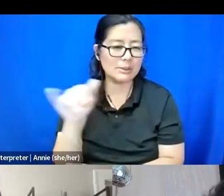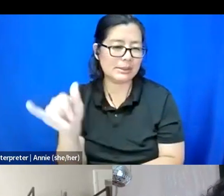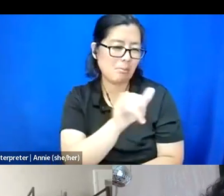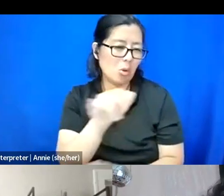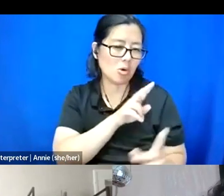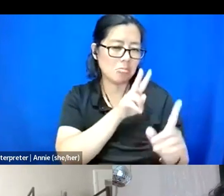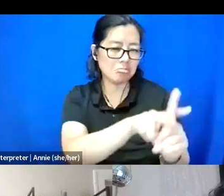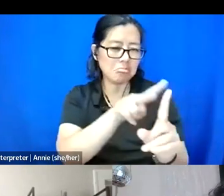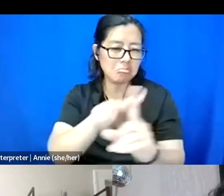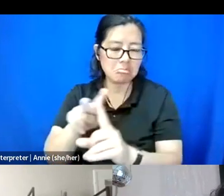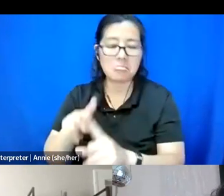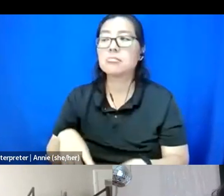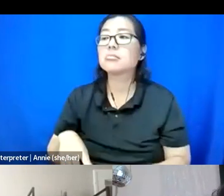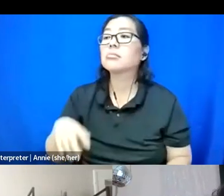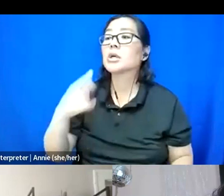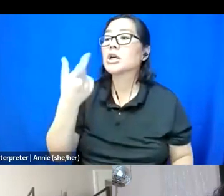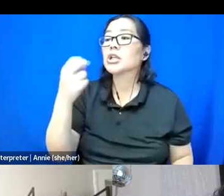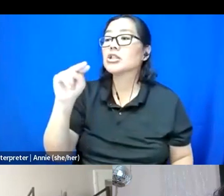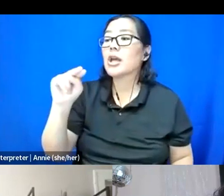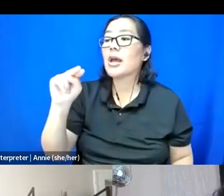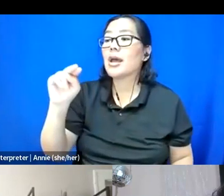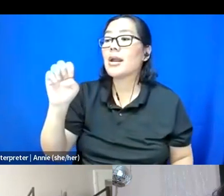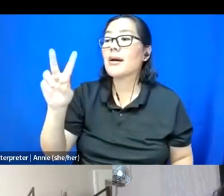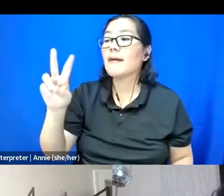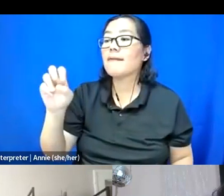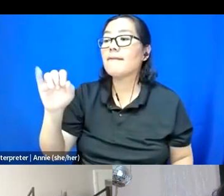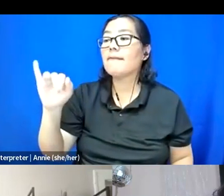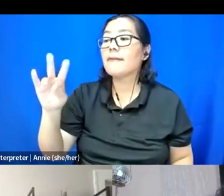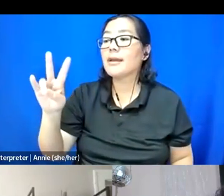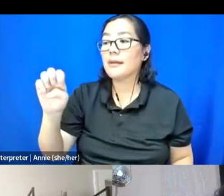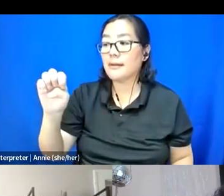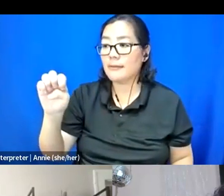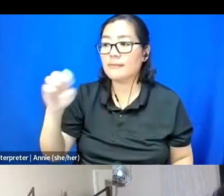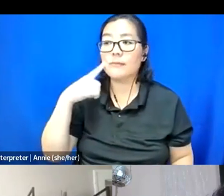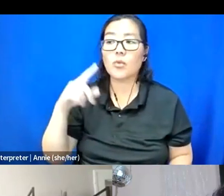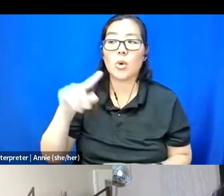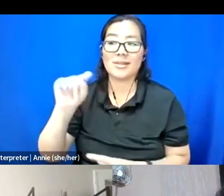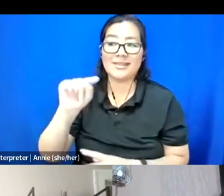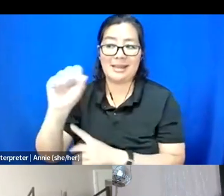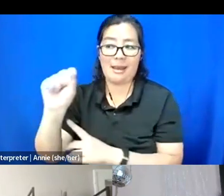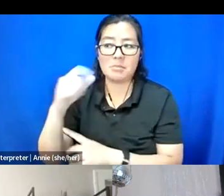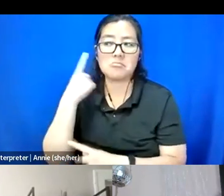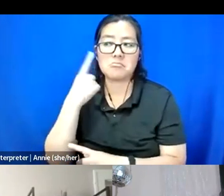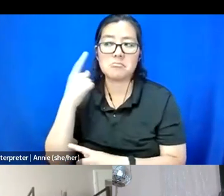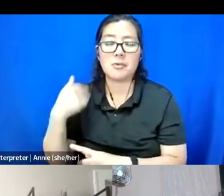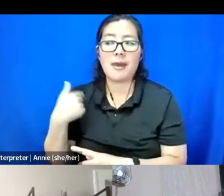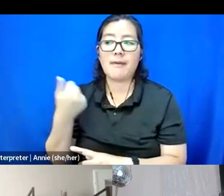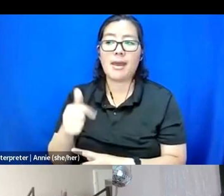From Genevieve for T, I'm wondering if you have anything published on care and consent.